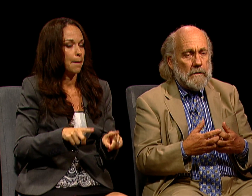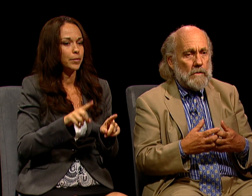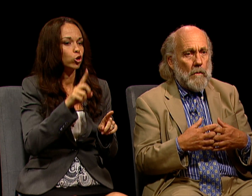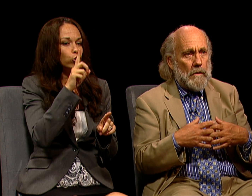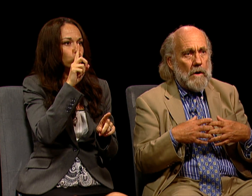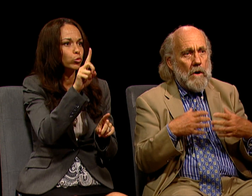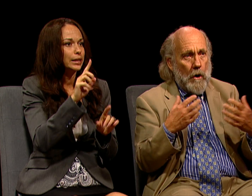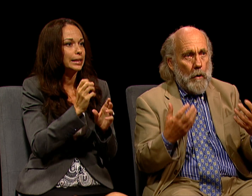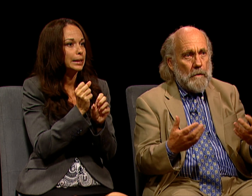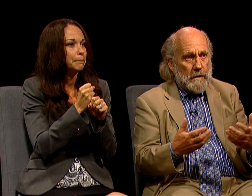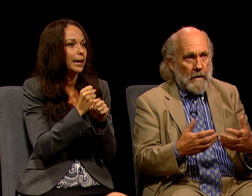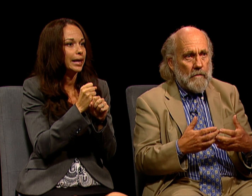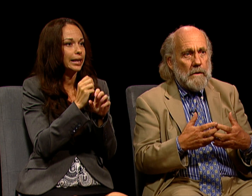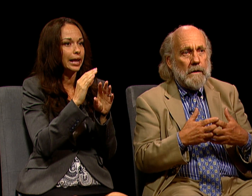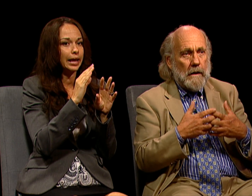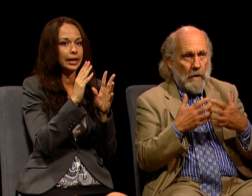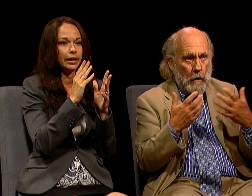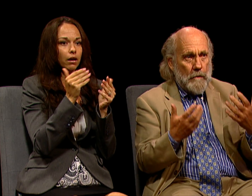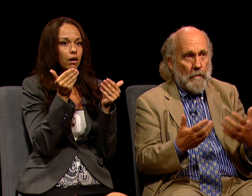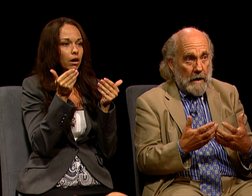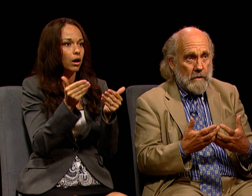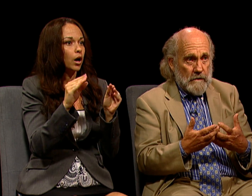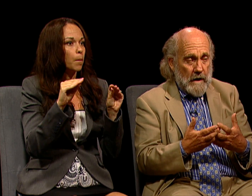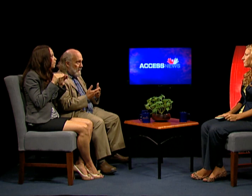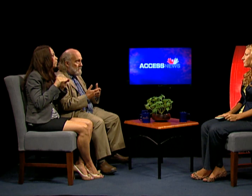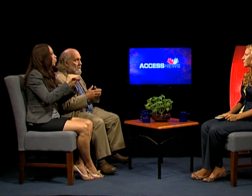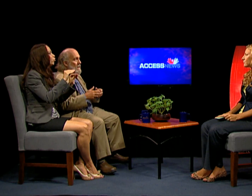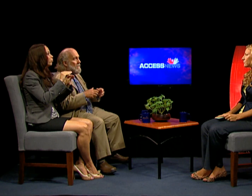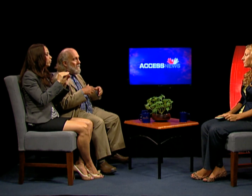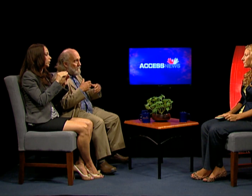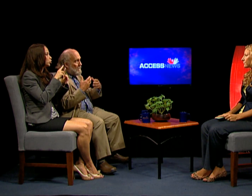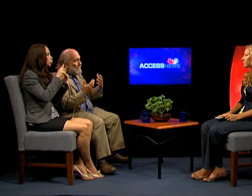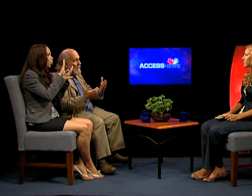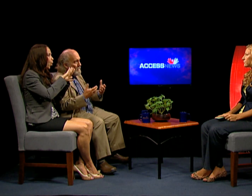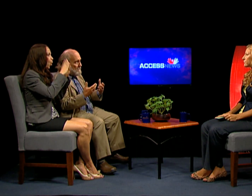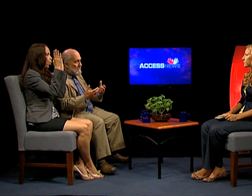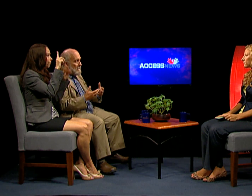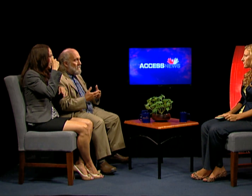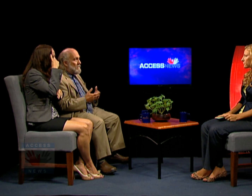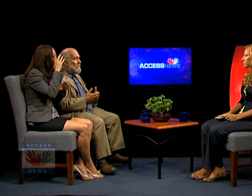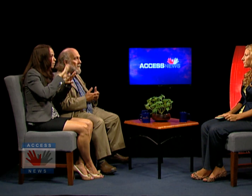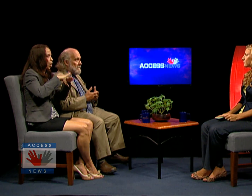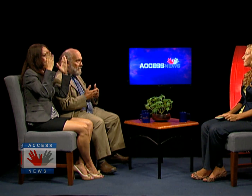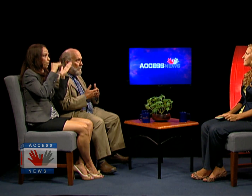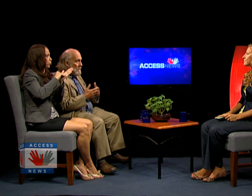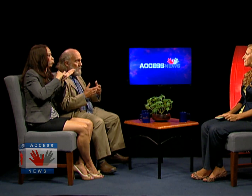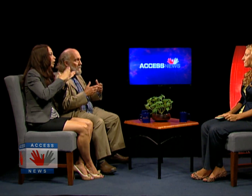TOWARD OPEN GOVERNMENT AND OPEN RECORDS ACTS THAT HAVE REALLY HELPED US OVER THE LAST 40 YEARS